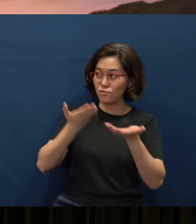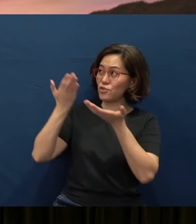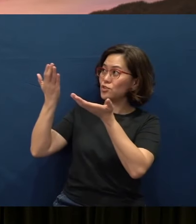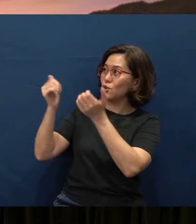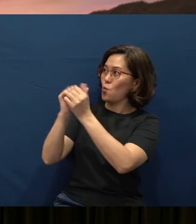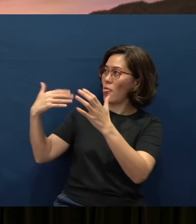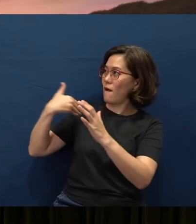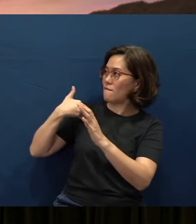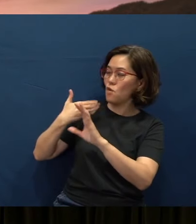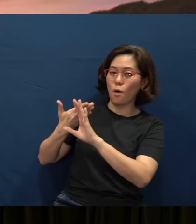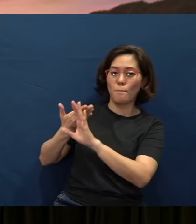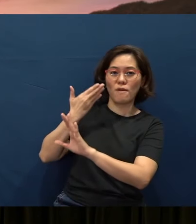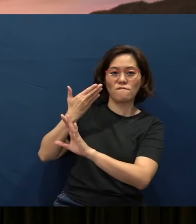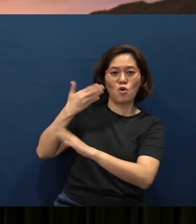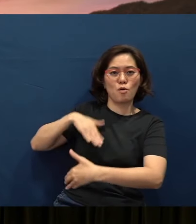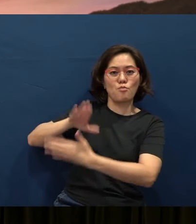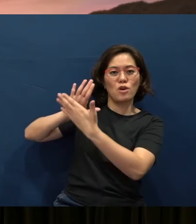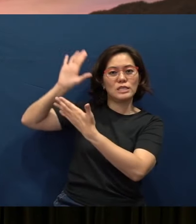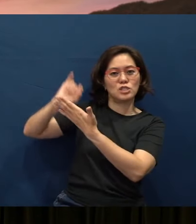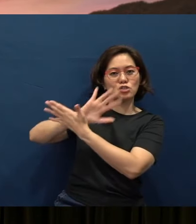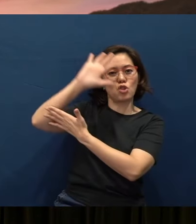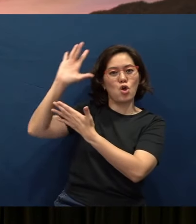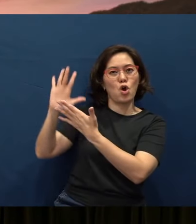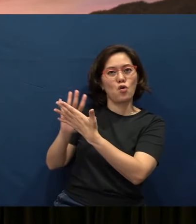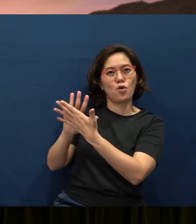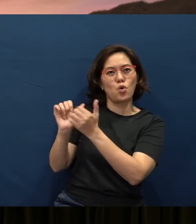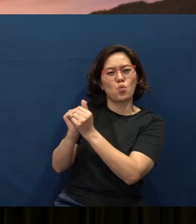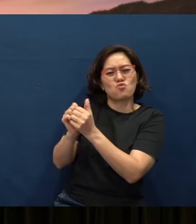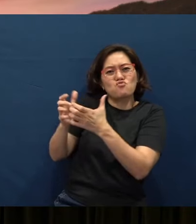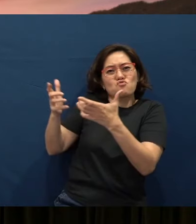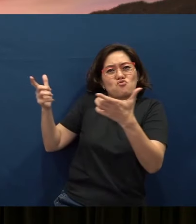before the presence of His glory with exceeding joy,